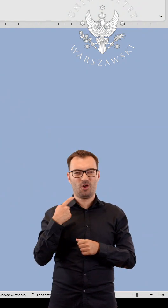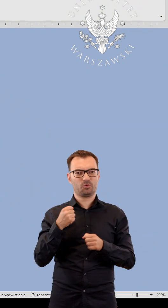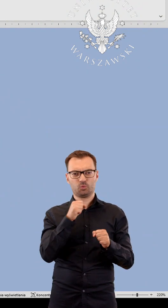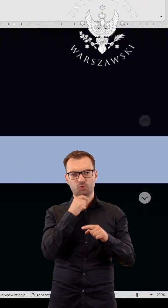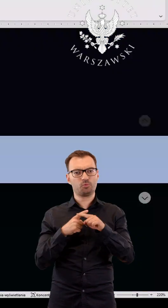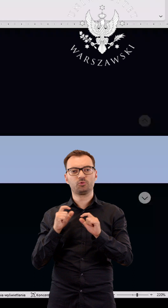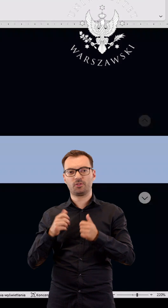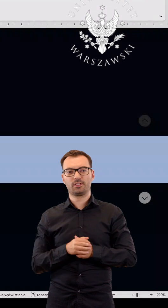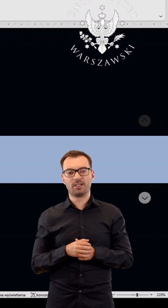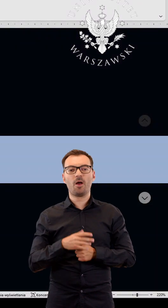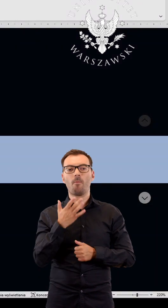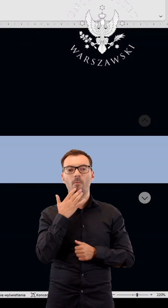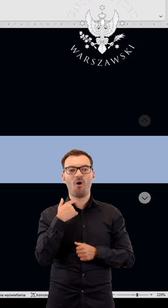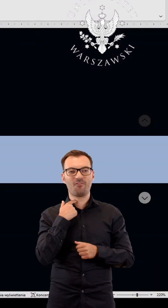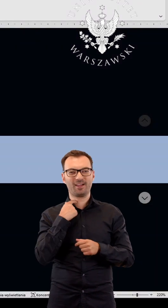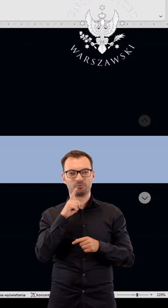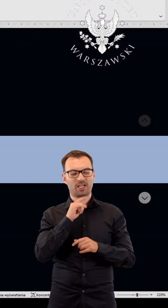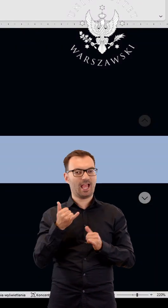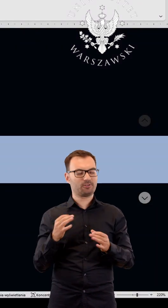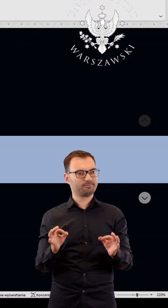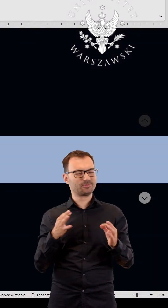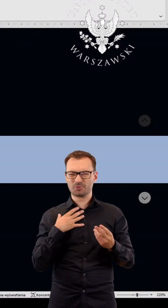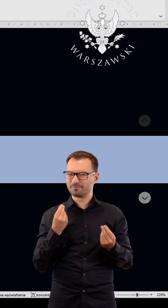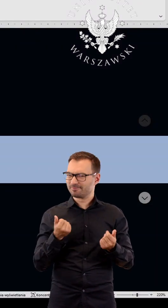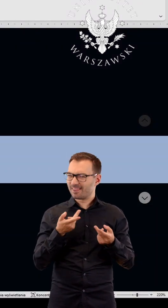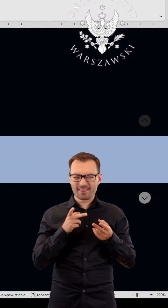is the quality of the synthetic speech, which sounds very natural